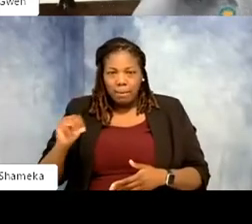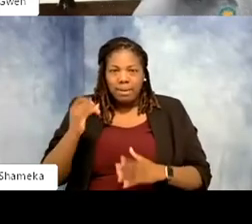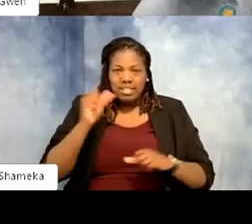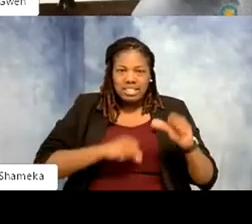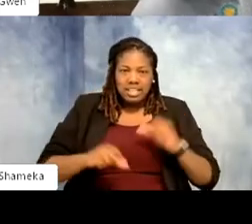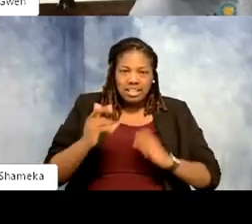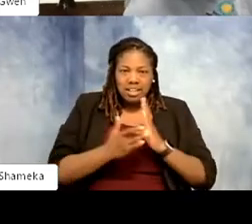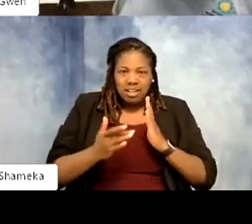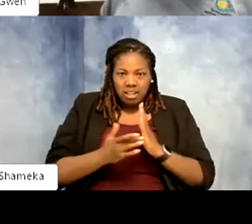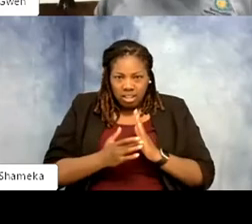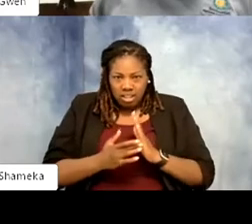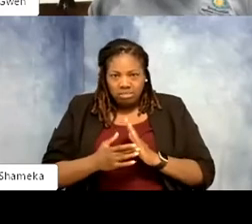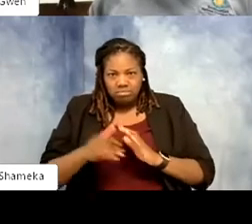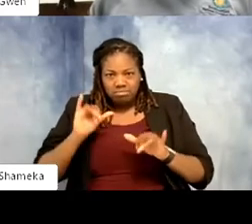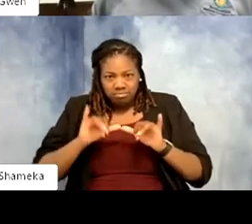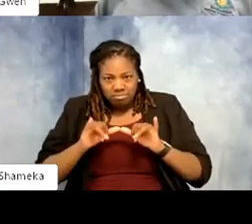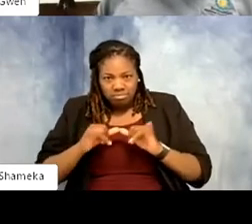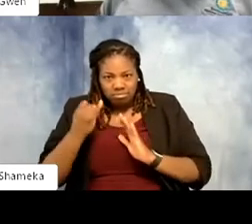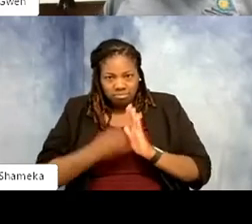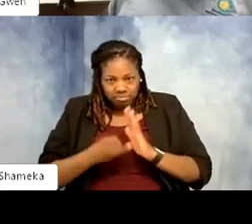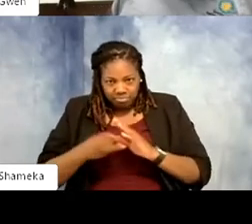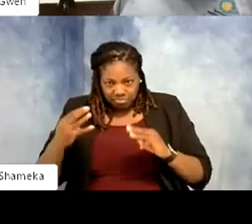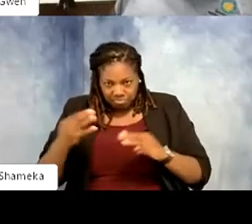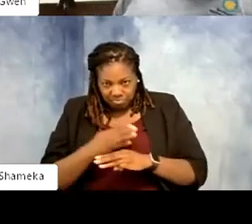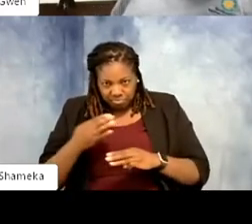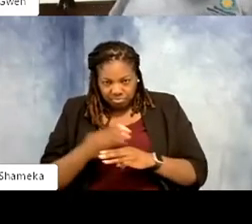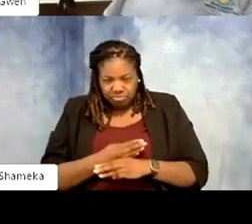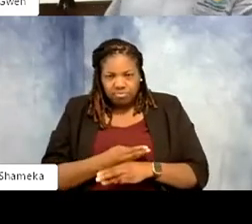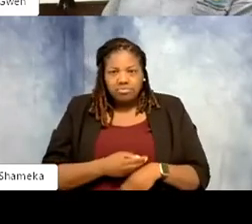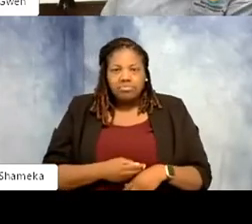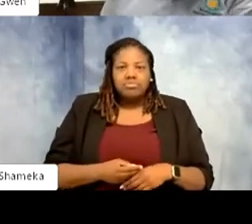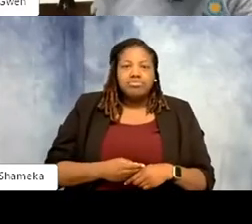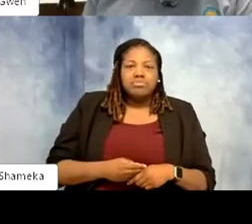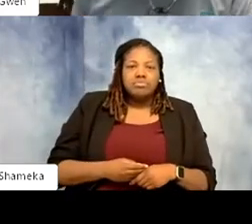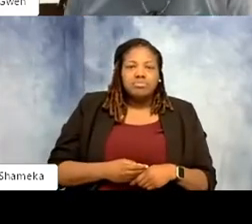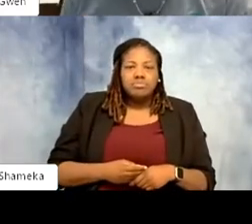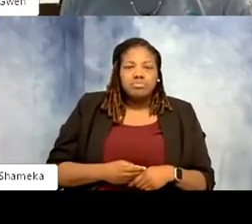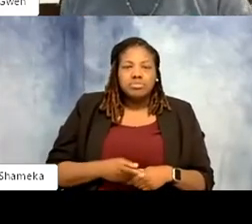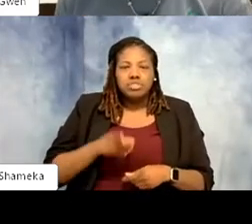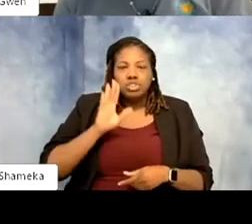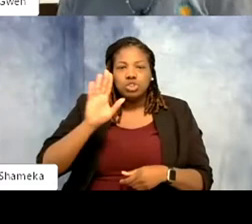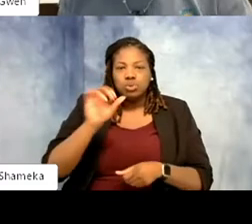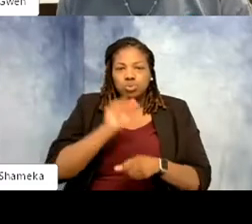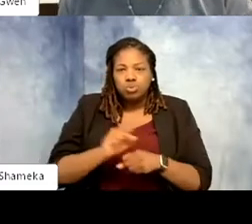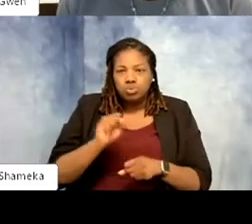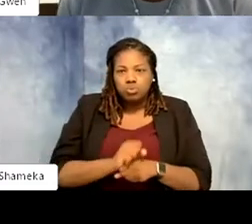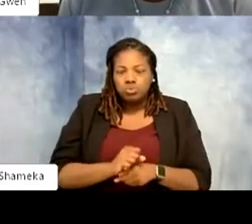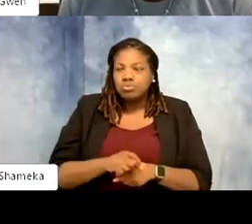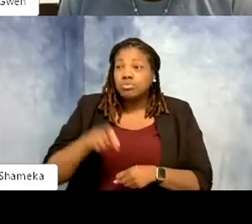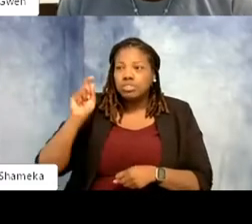you use these different things? >>Gwen: I think you have to use all of those as being a zookeeper. You have to